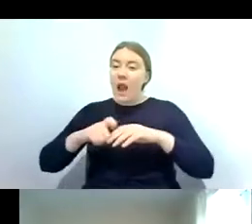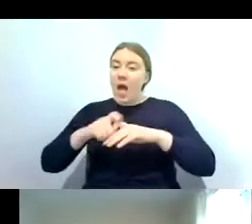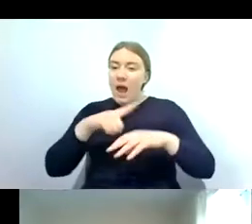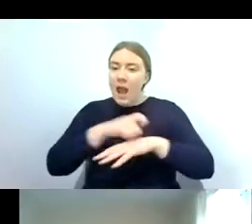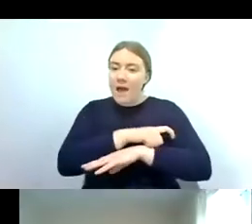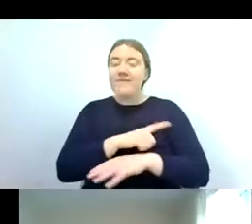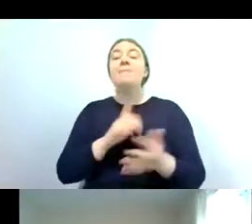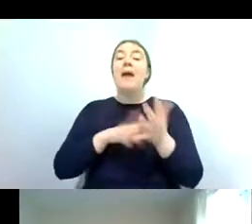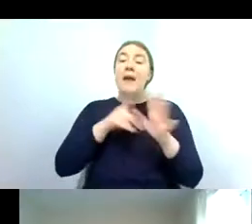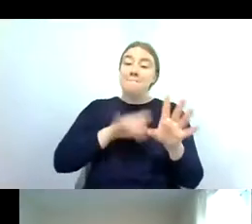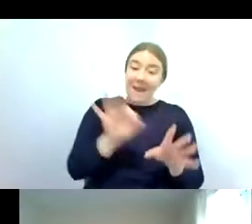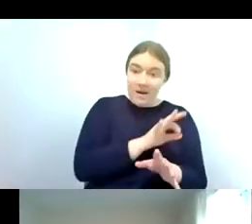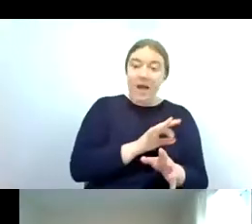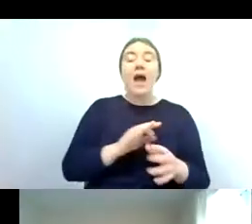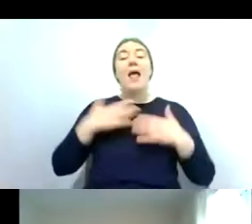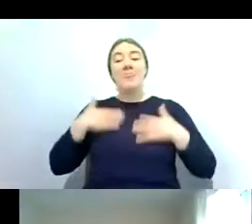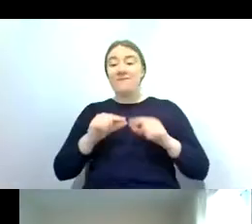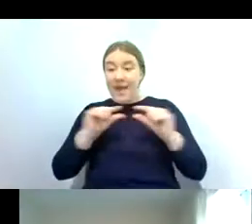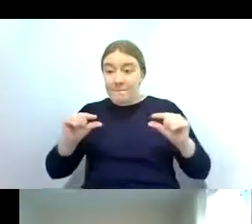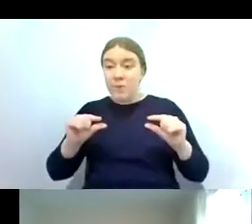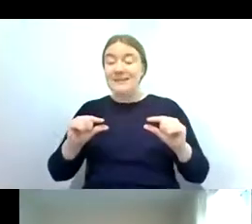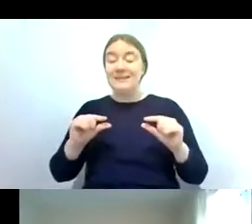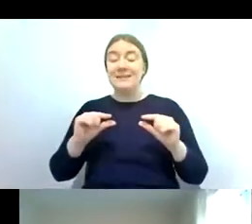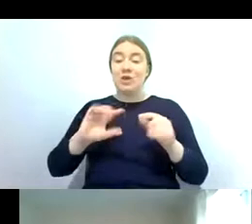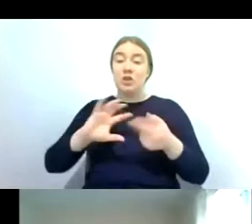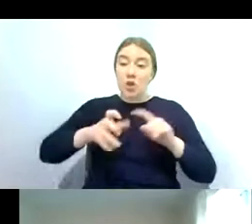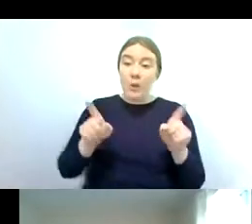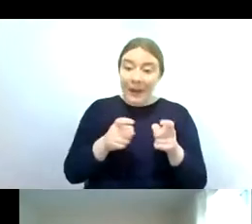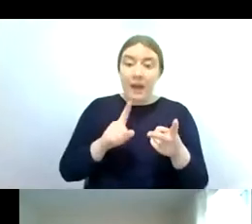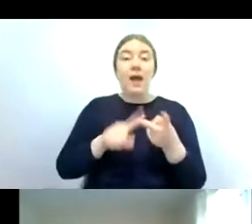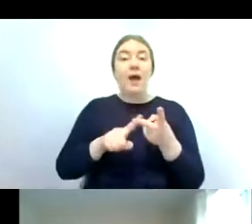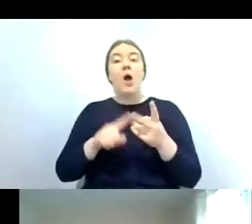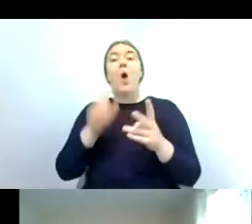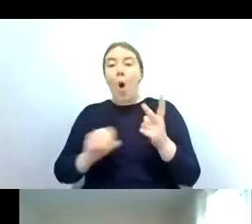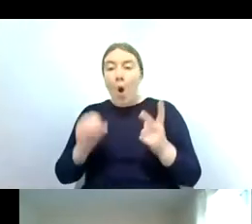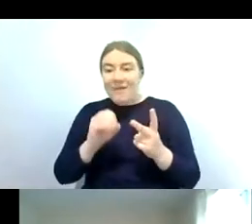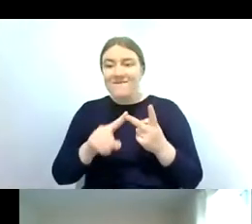bodied stone clinger the olive and the blue winged olive so i'll just briefly go through how we can